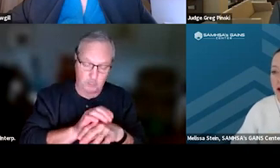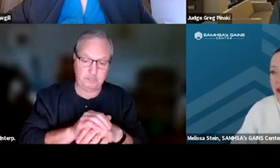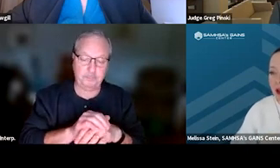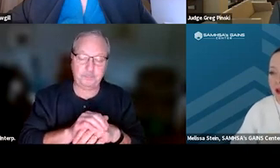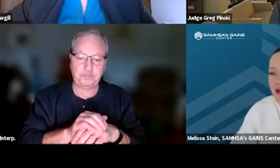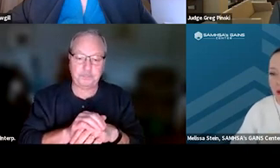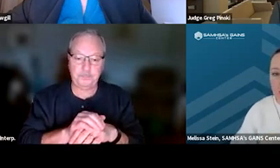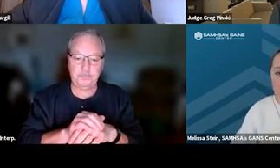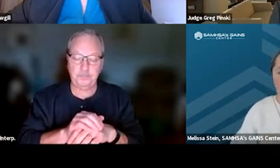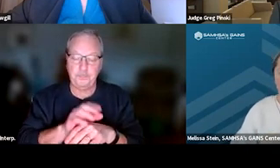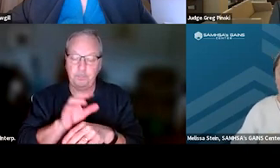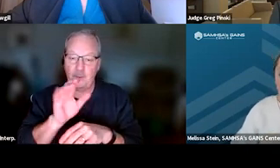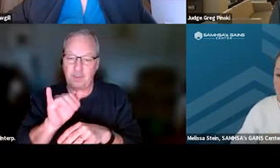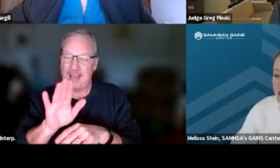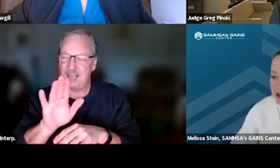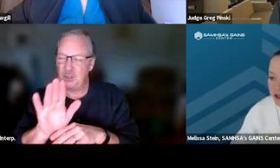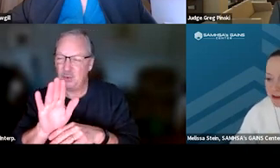So that is your certificate of attendance.